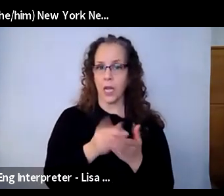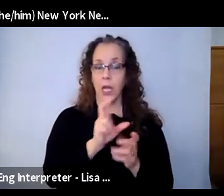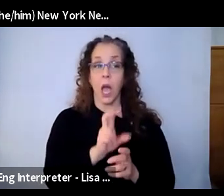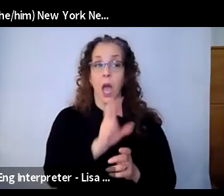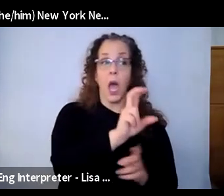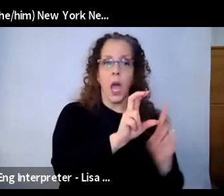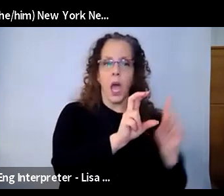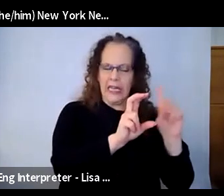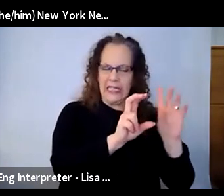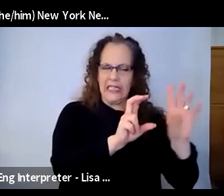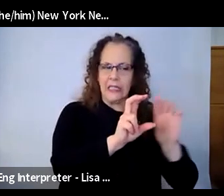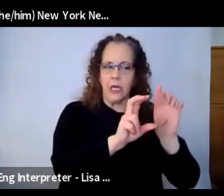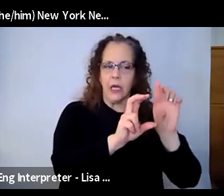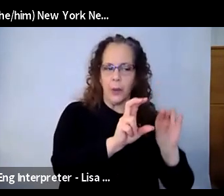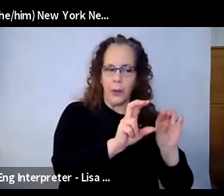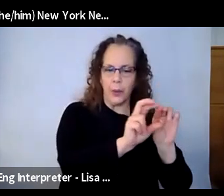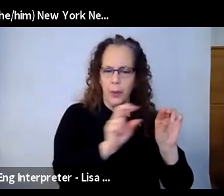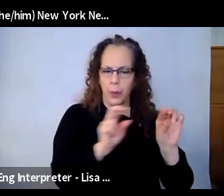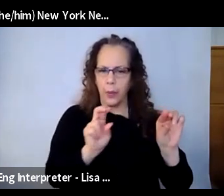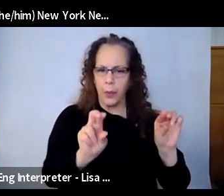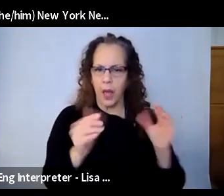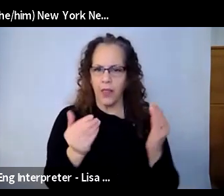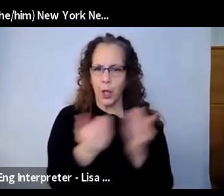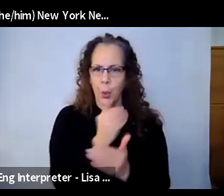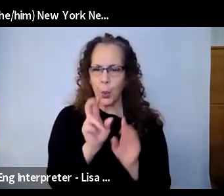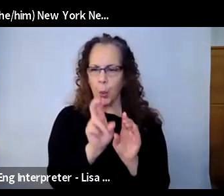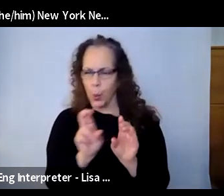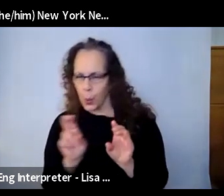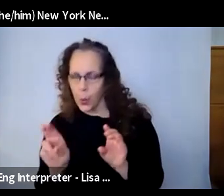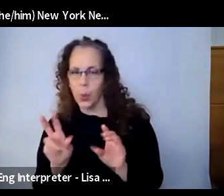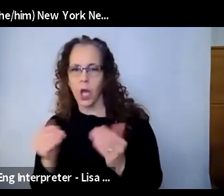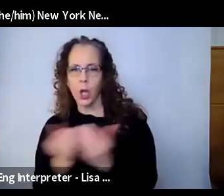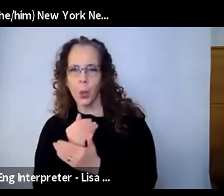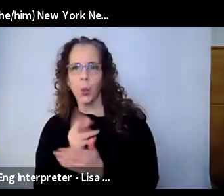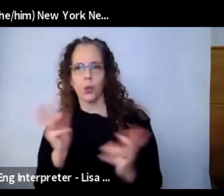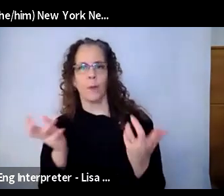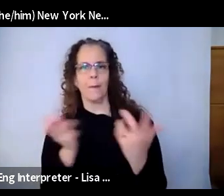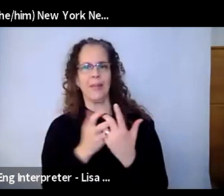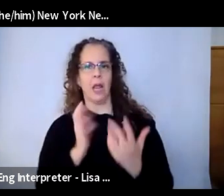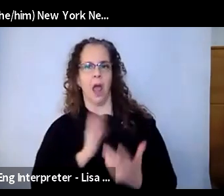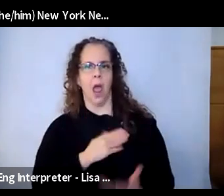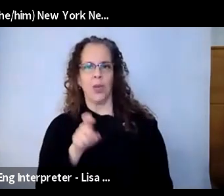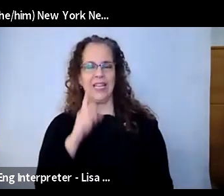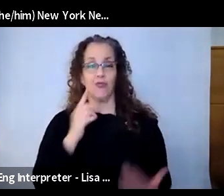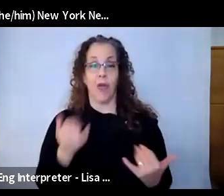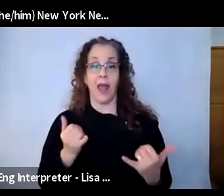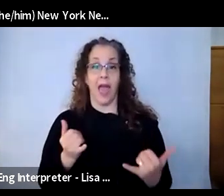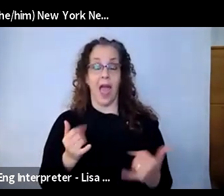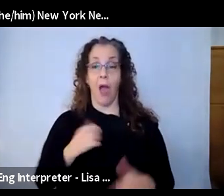to go for this new thing that is going to meet the moment. And I'm proud that we got over ourselves and said, "Let's just